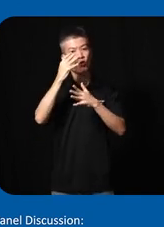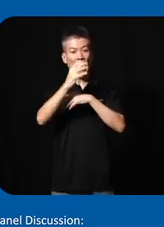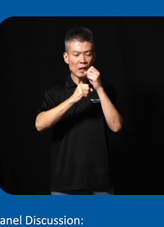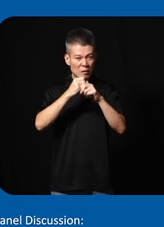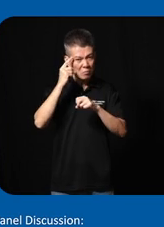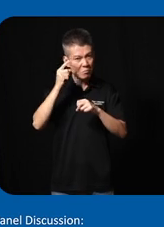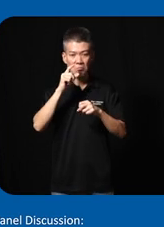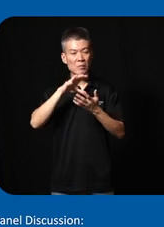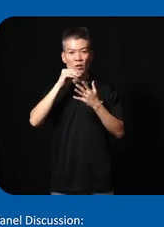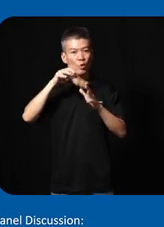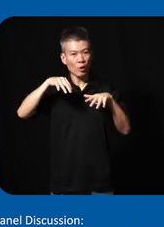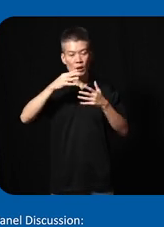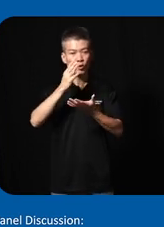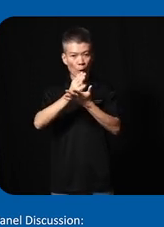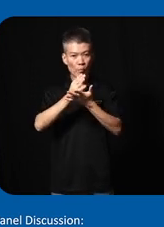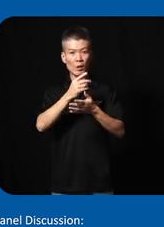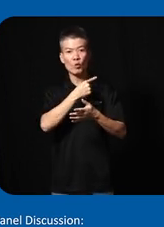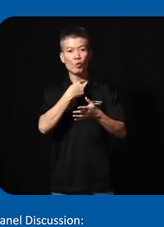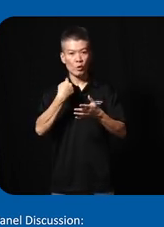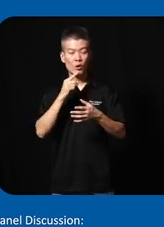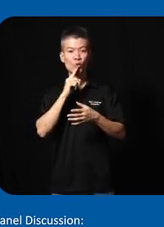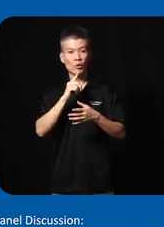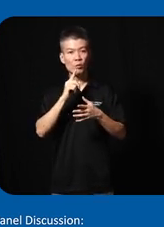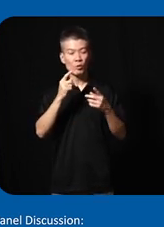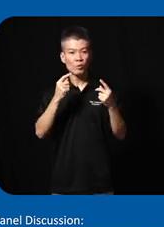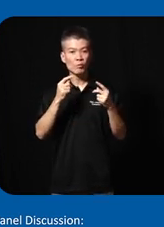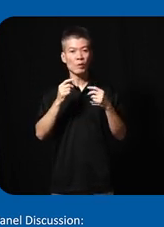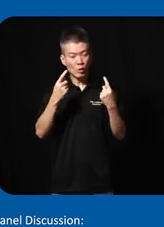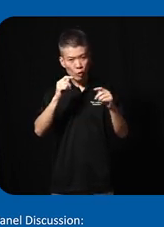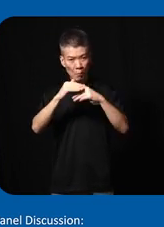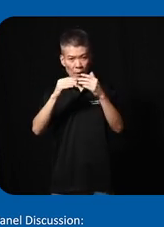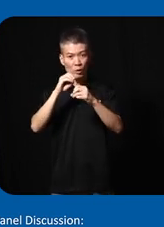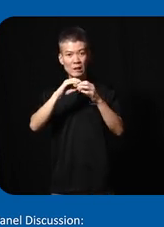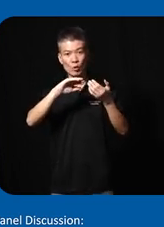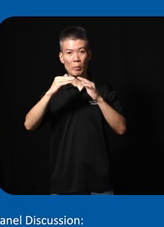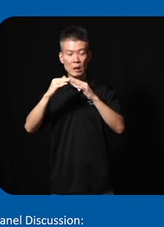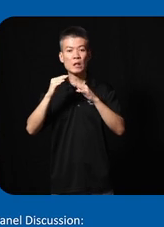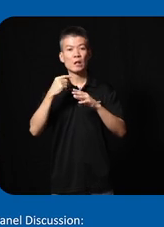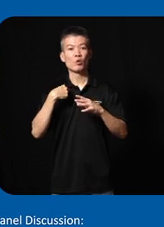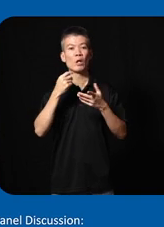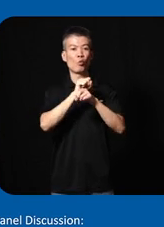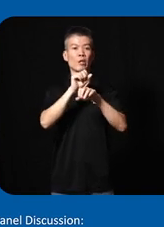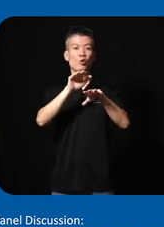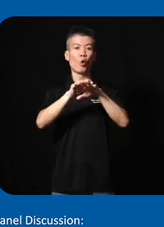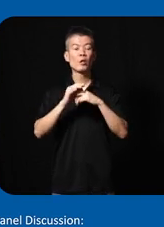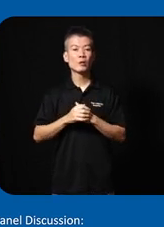learning has stopped yet so we are really trying to build this community that we are working on uh